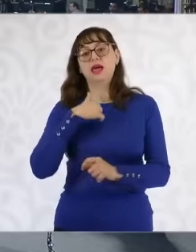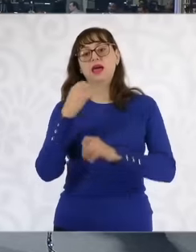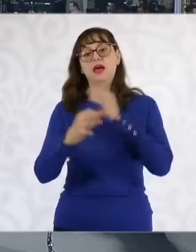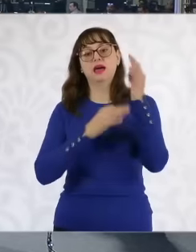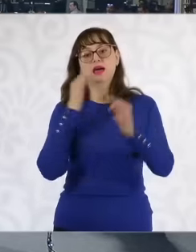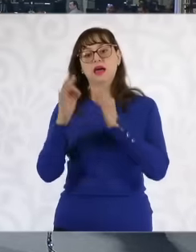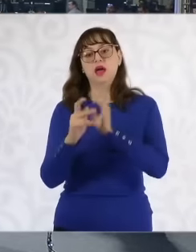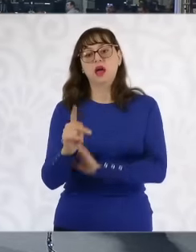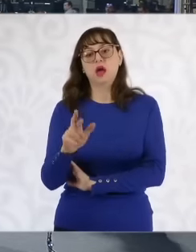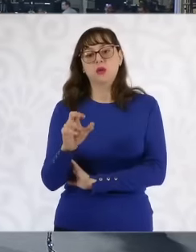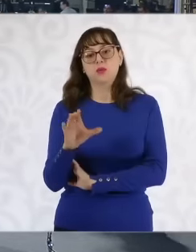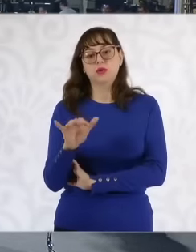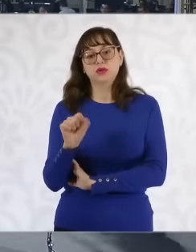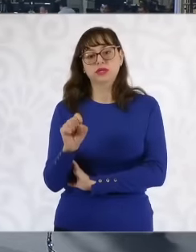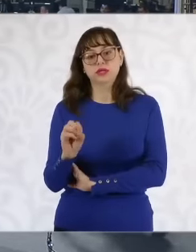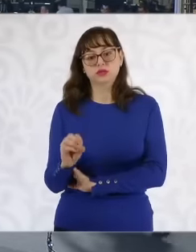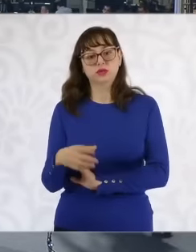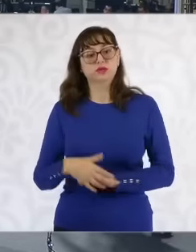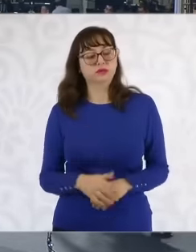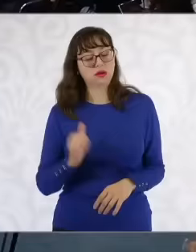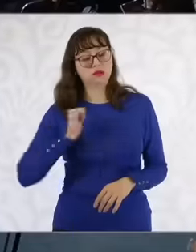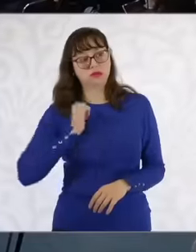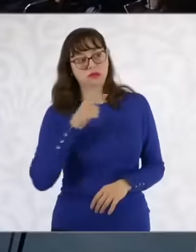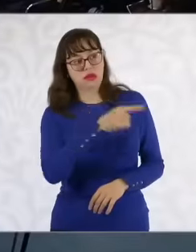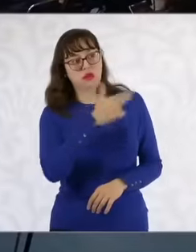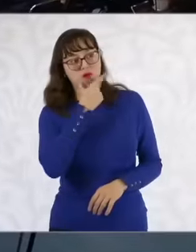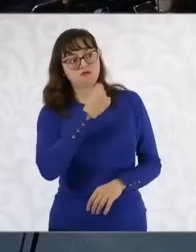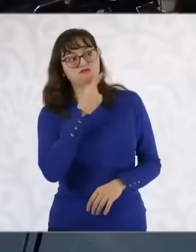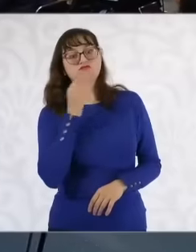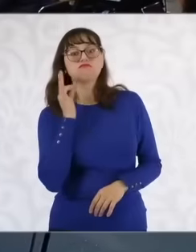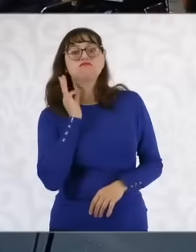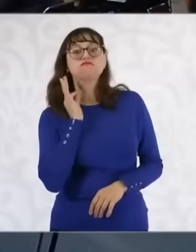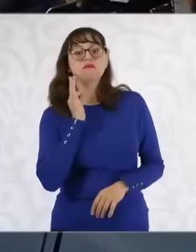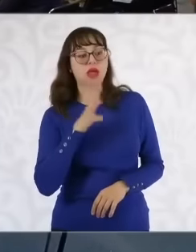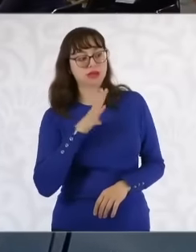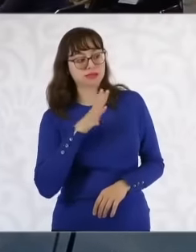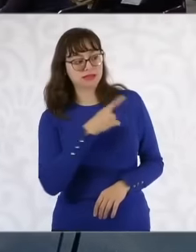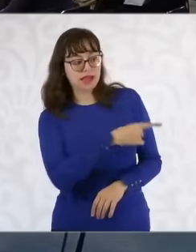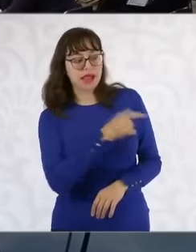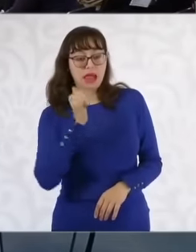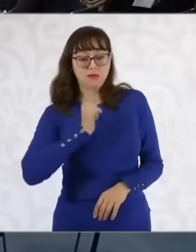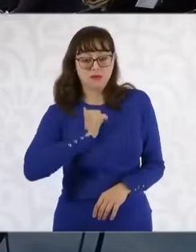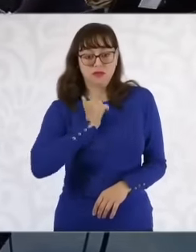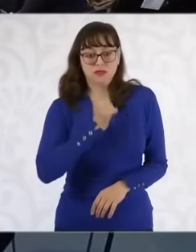of the attorney general of the republic ask him about Well, this situation of the investigation